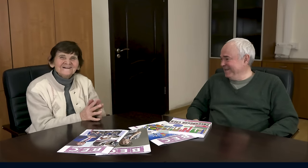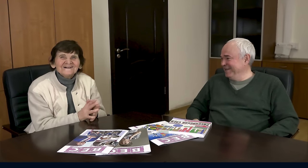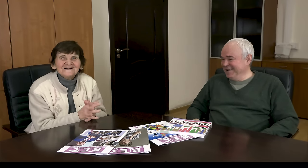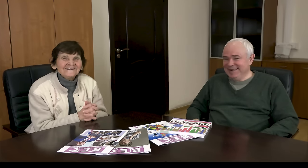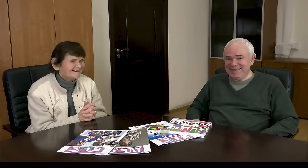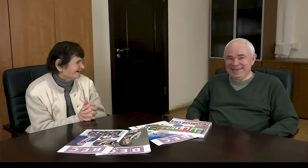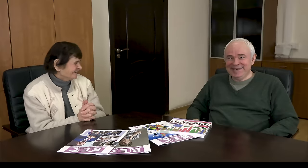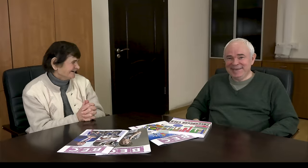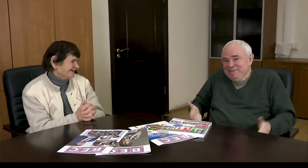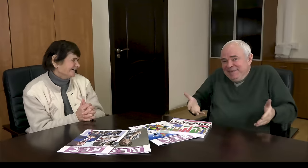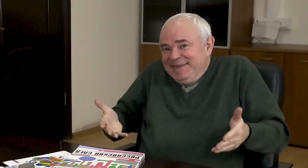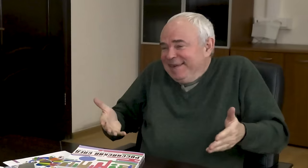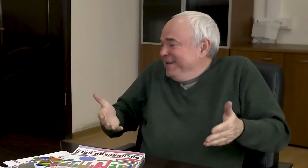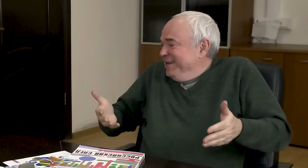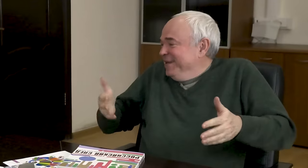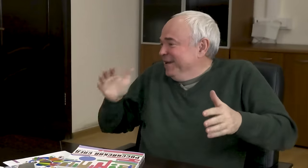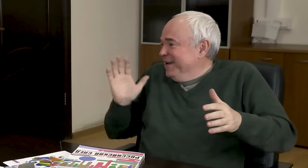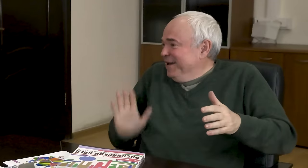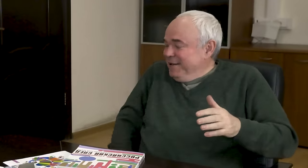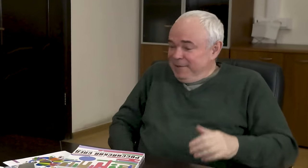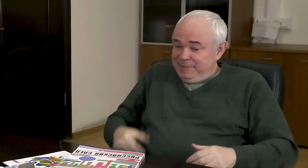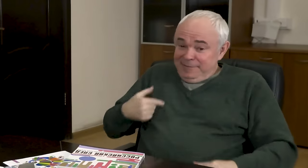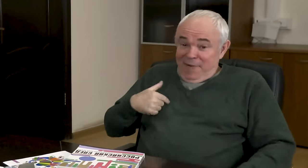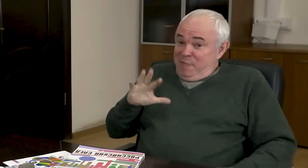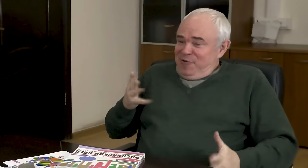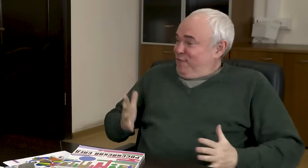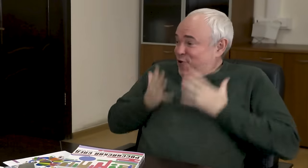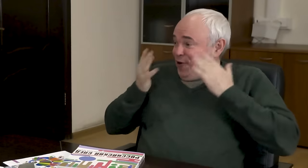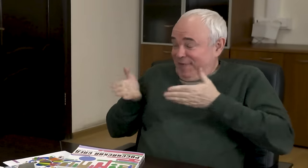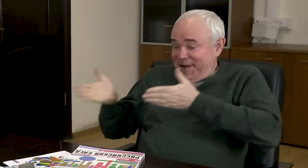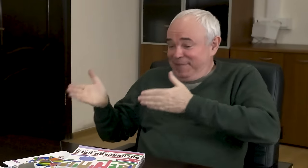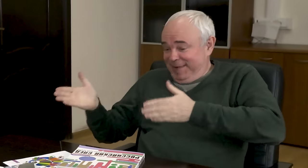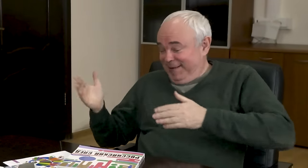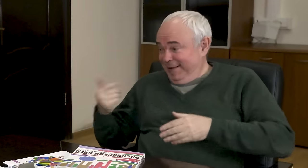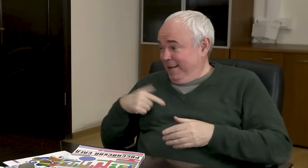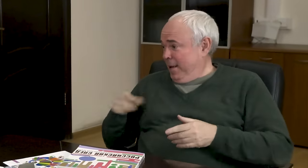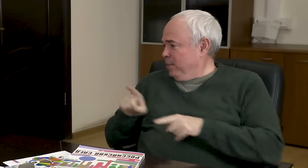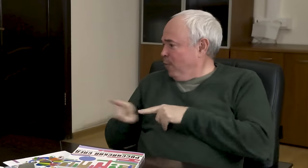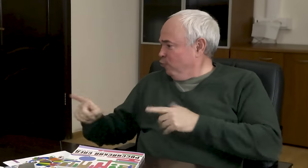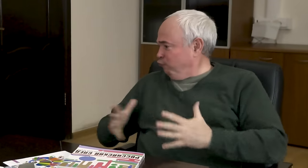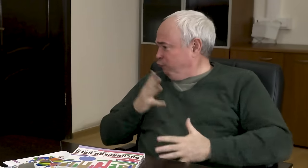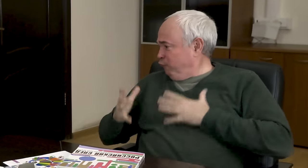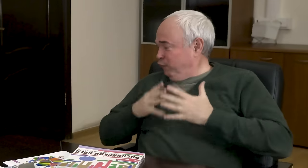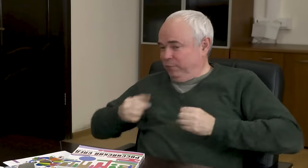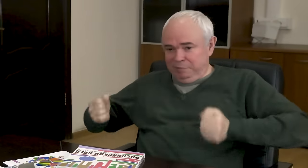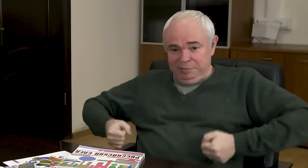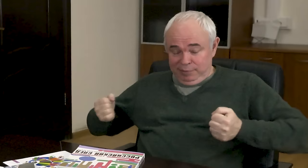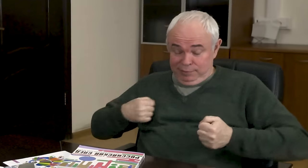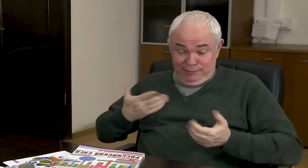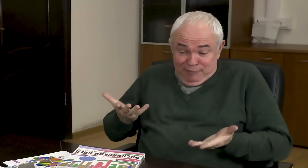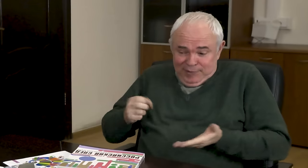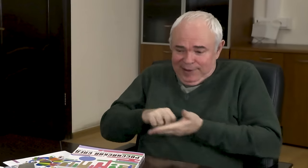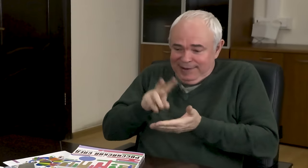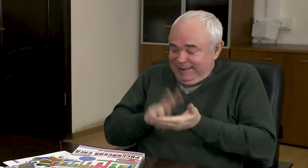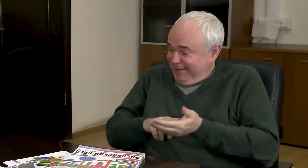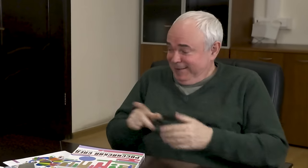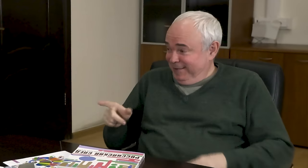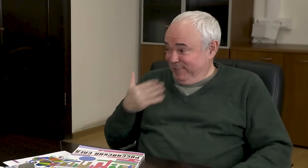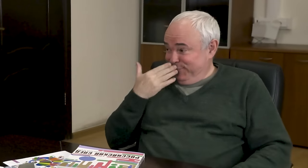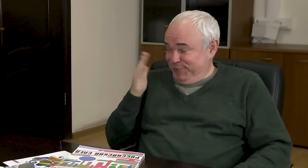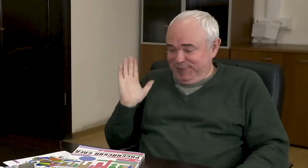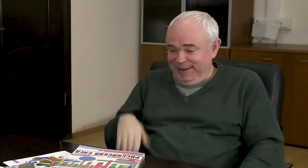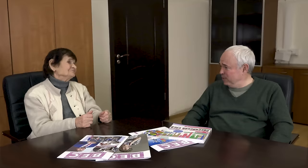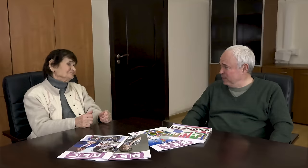Good idea! – I admire you and your energy...